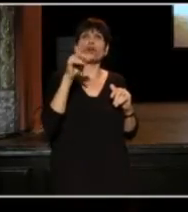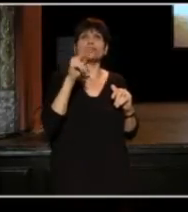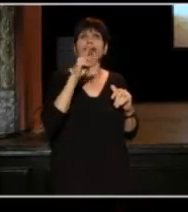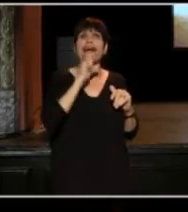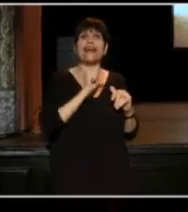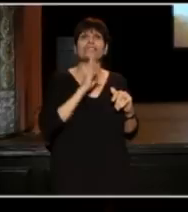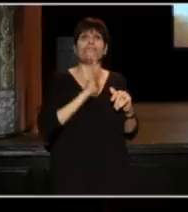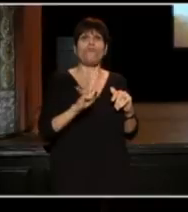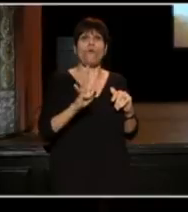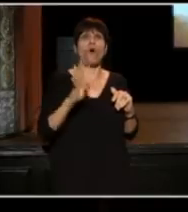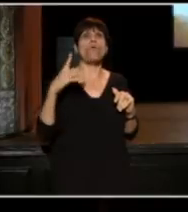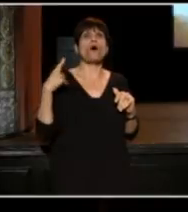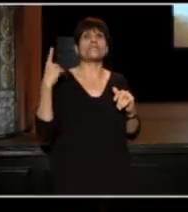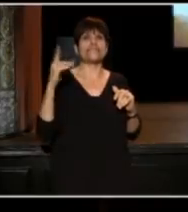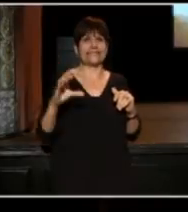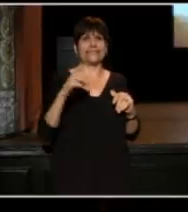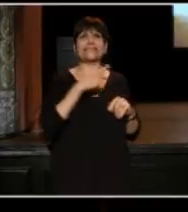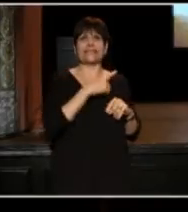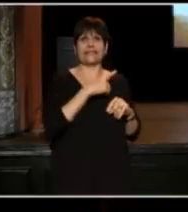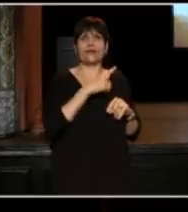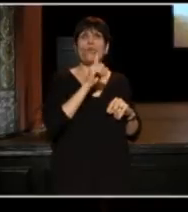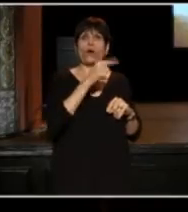in Washington DC where she was born.